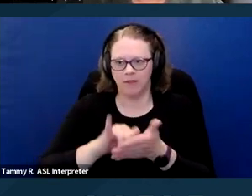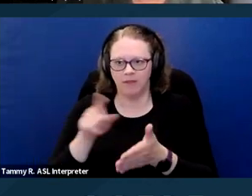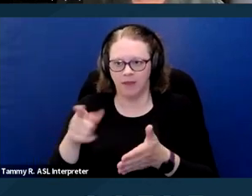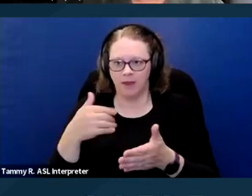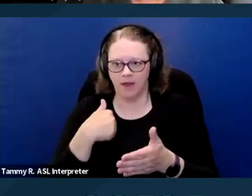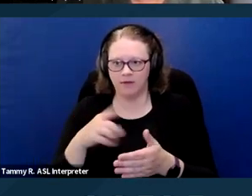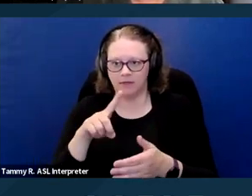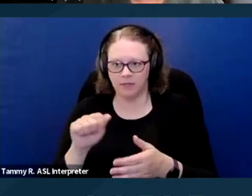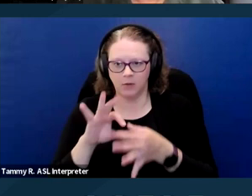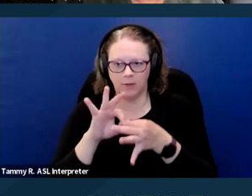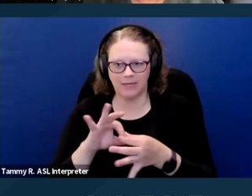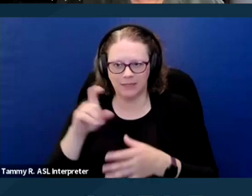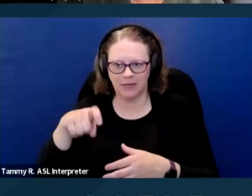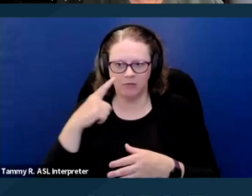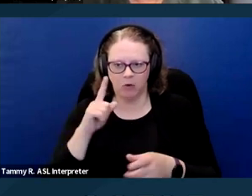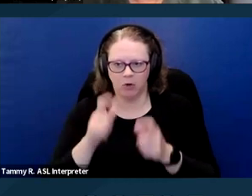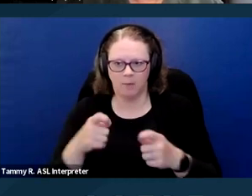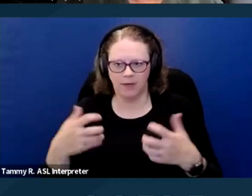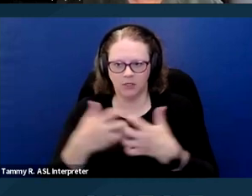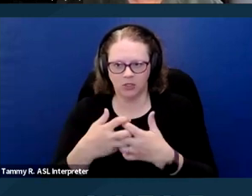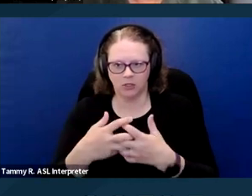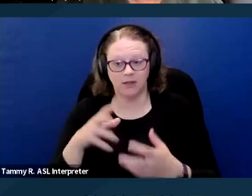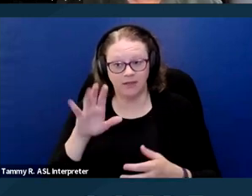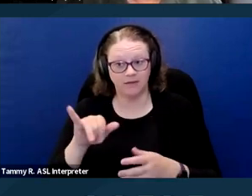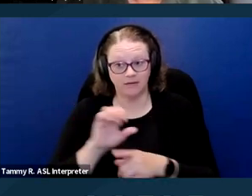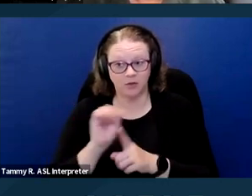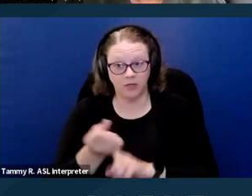for the accommodation. You know, in this case the assistance animal.